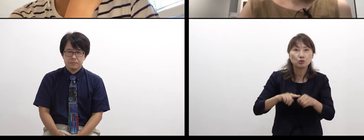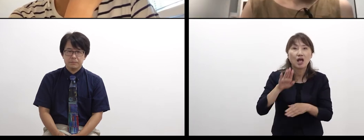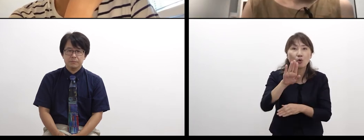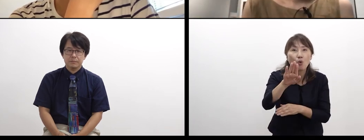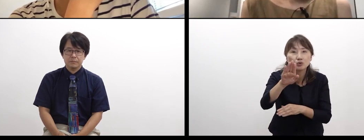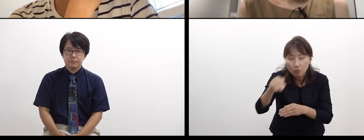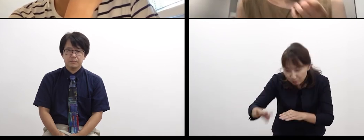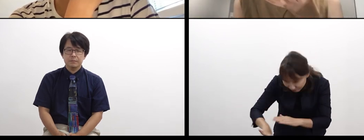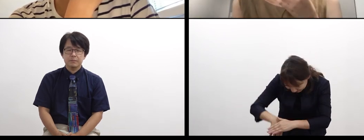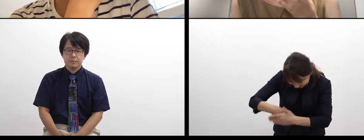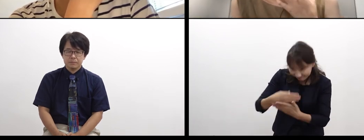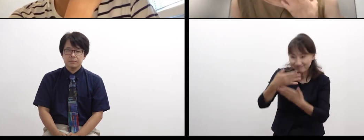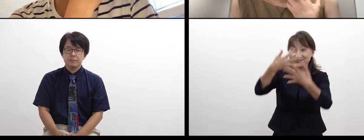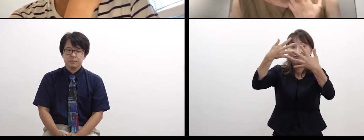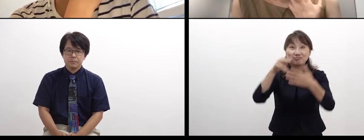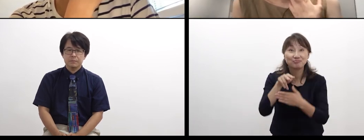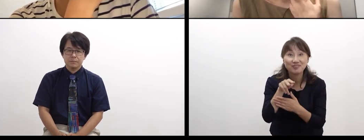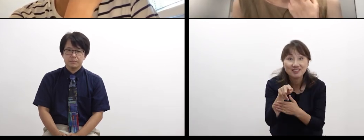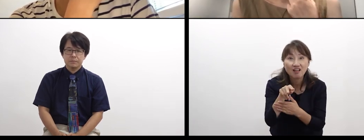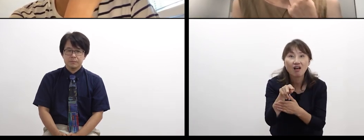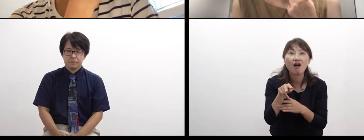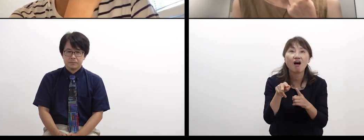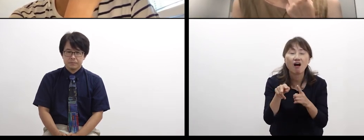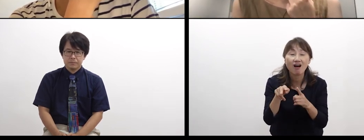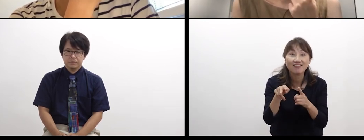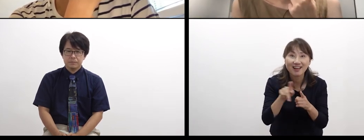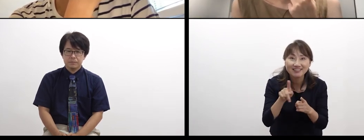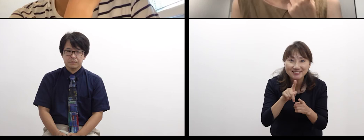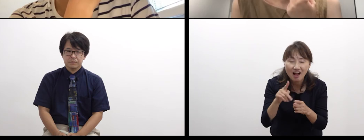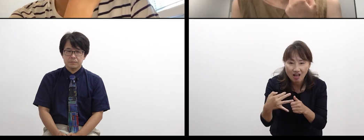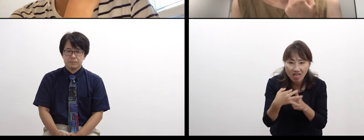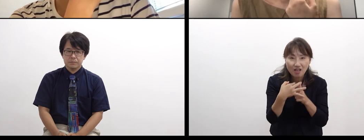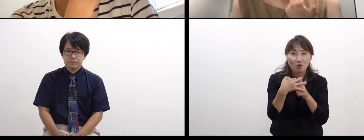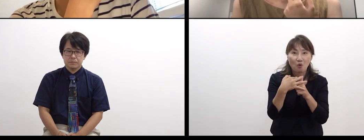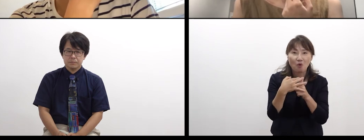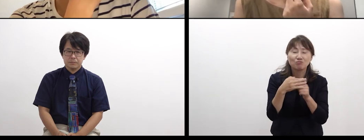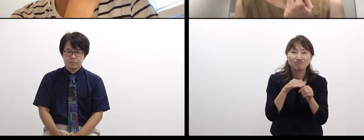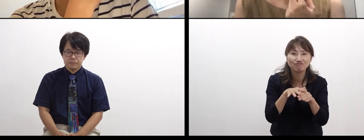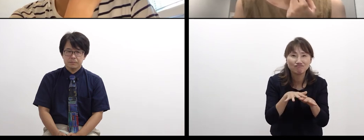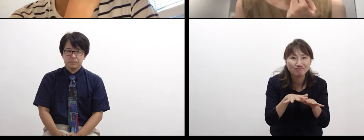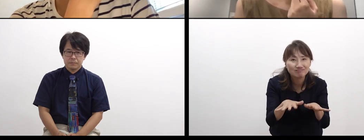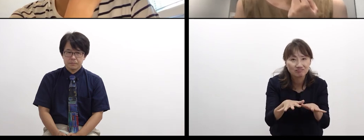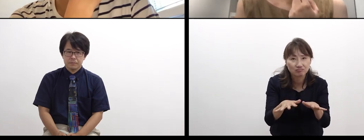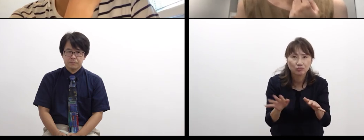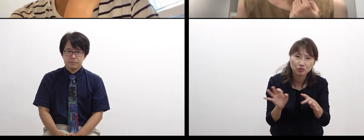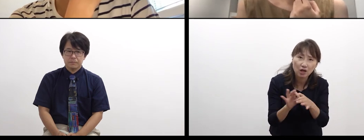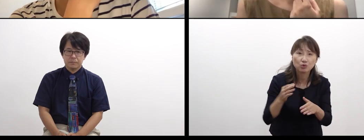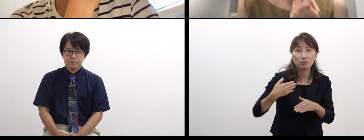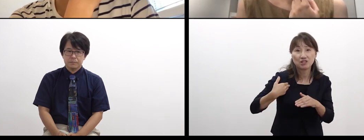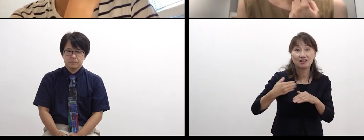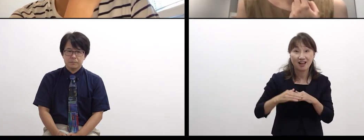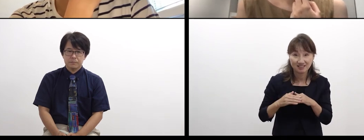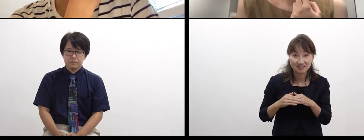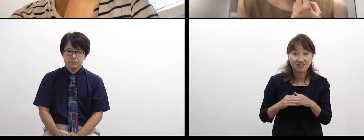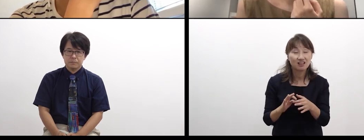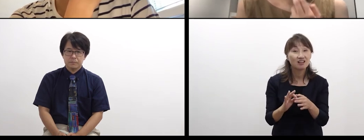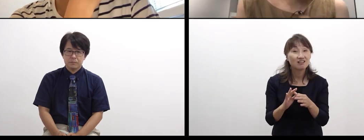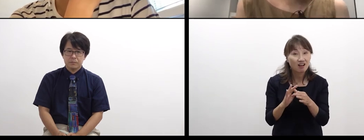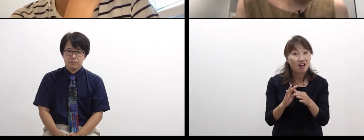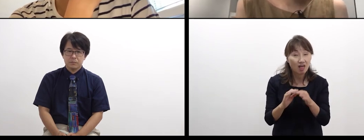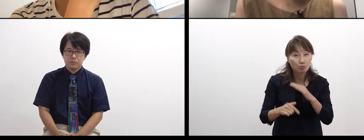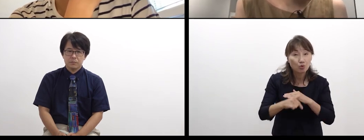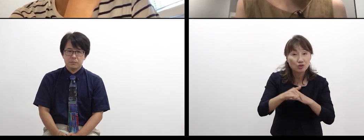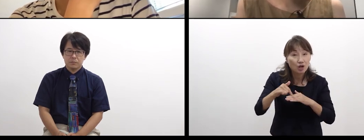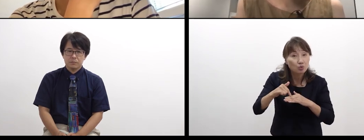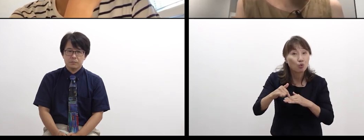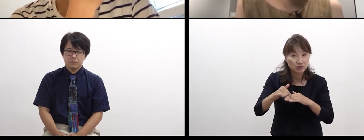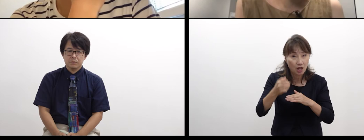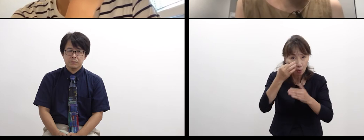in my family or other people was kept and it might reach someone 100 years later.